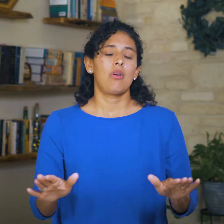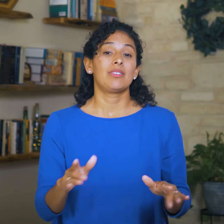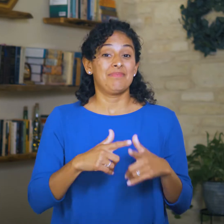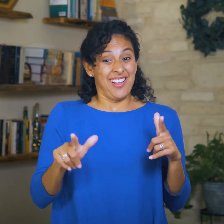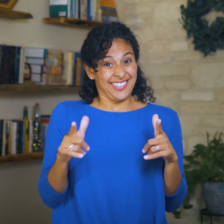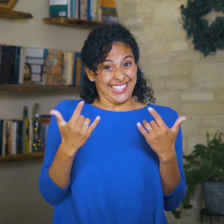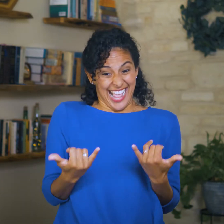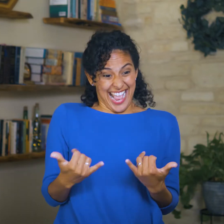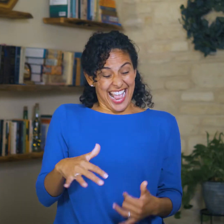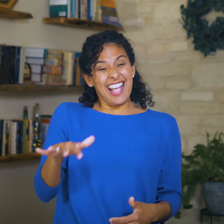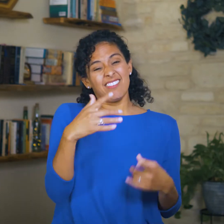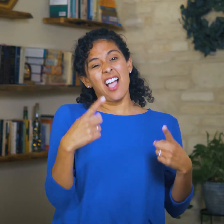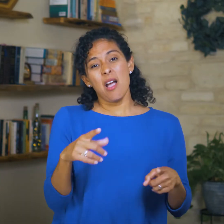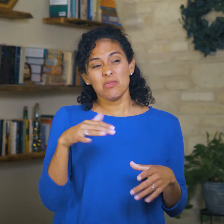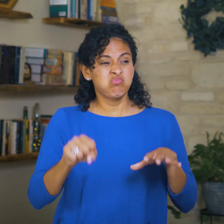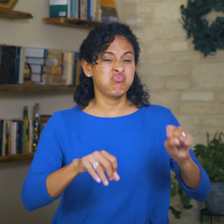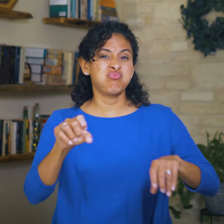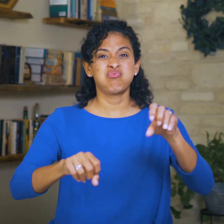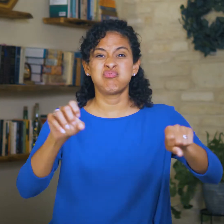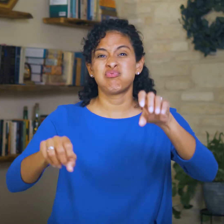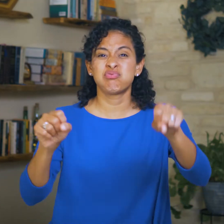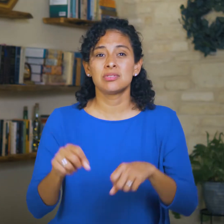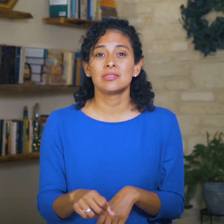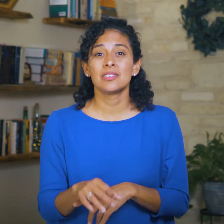but as for now, they still run rampant.